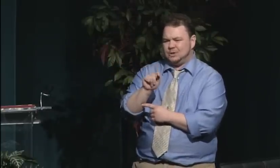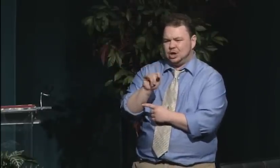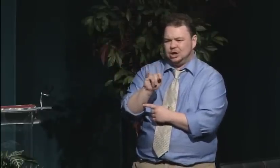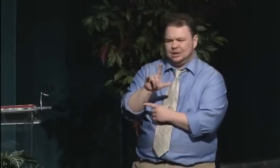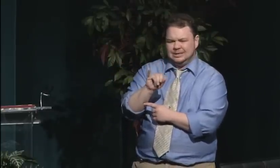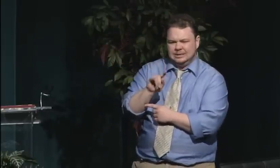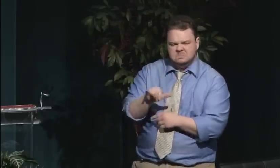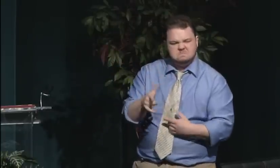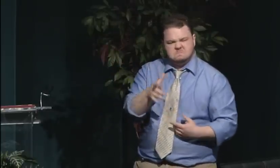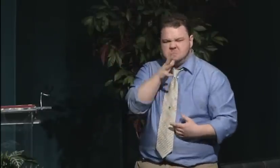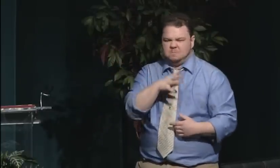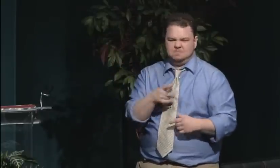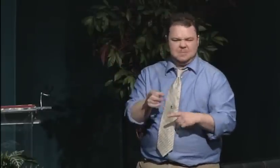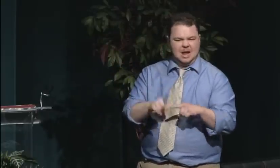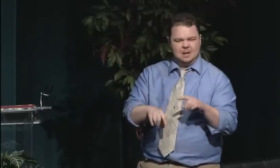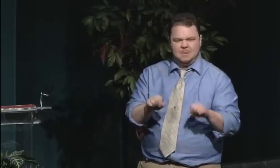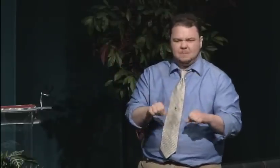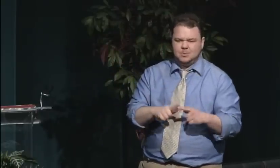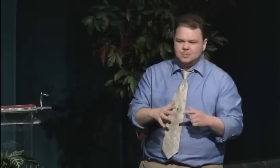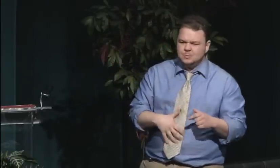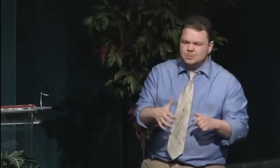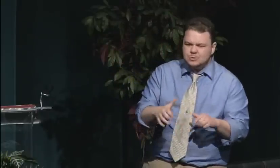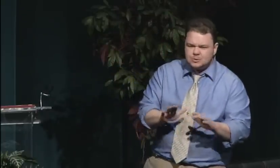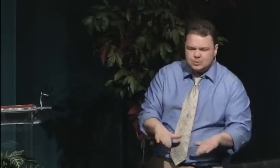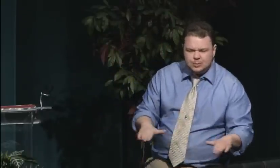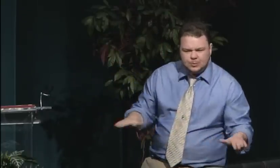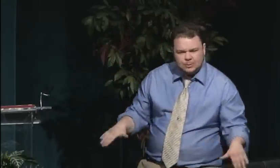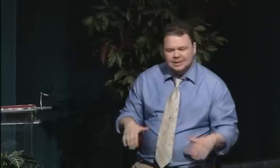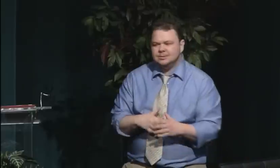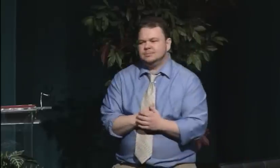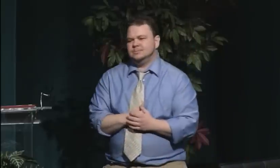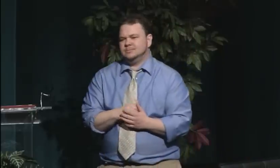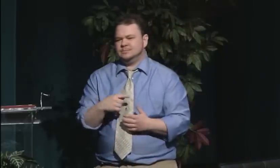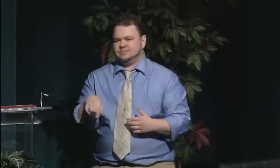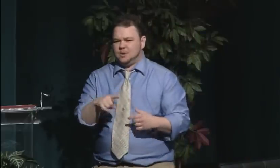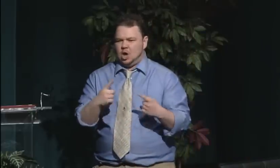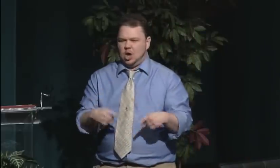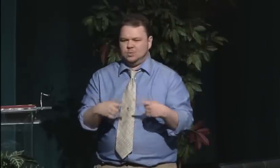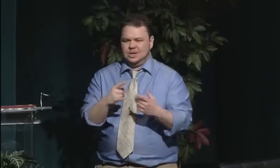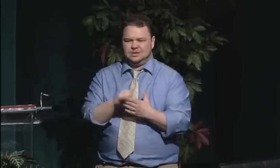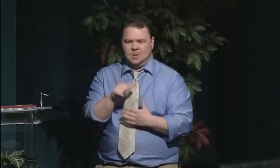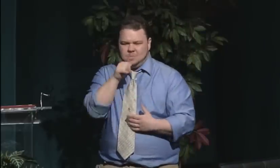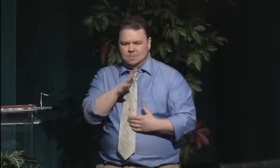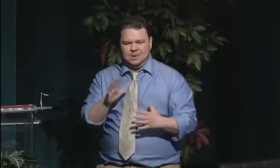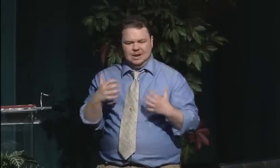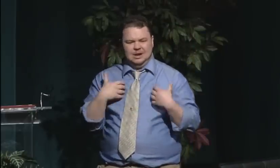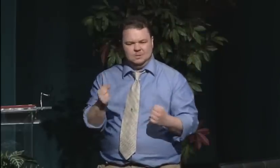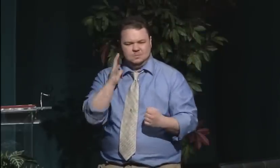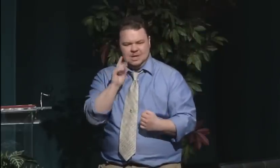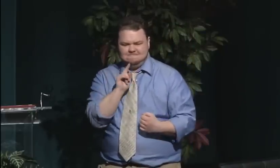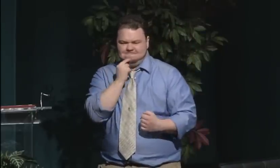There were a number of different responses to women's desire to go to college.